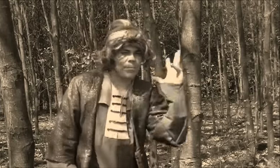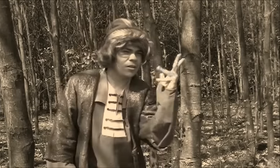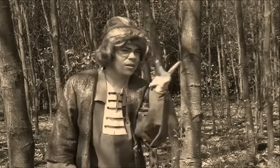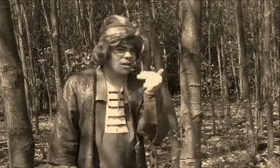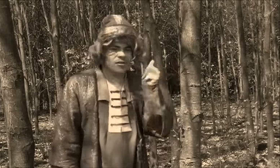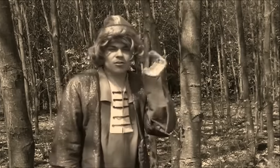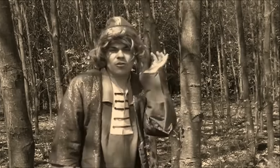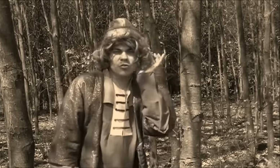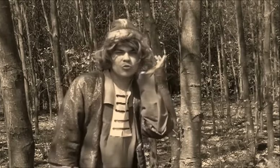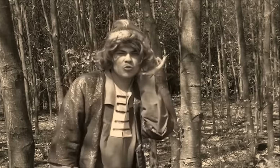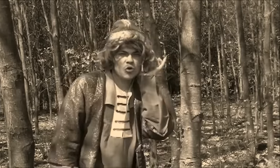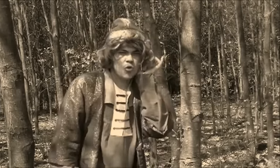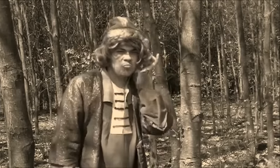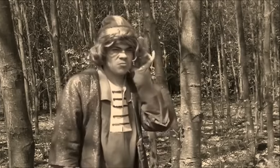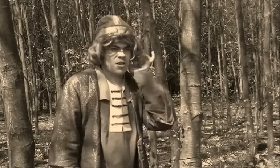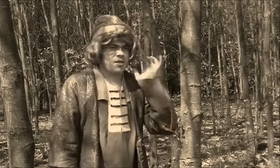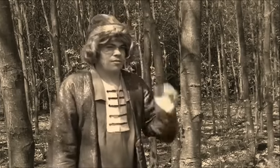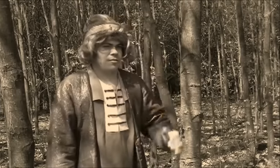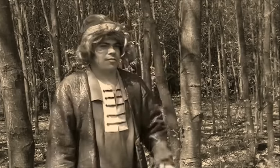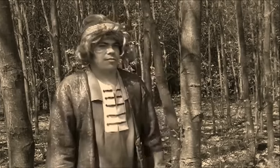and beautiful woman.